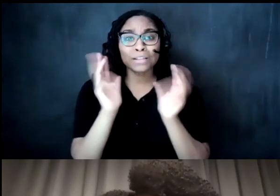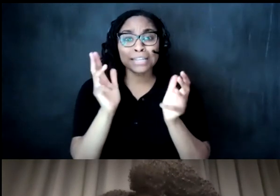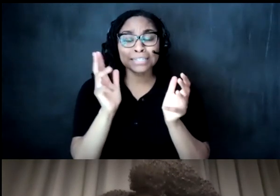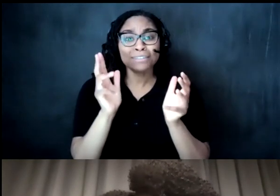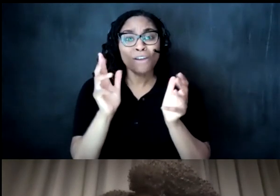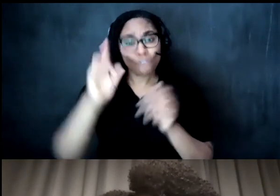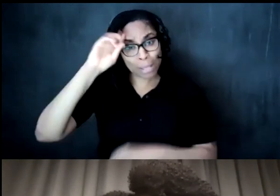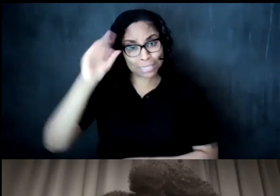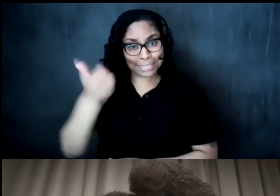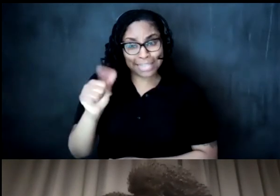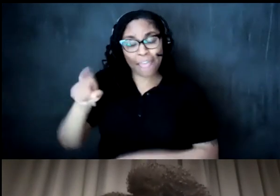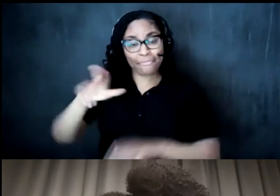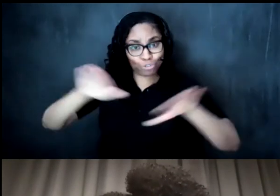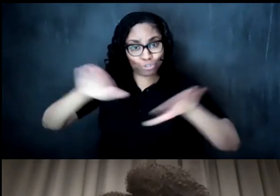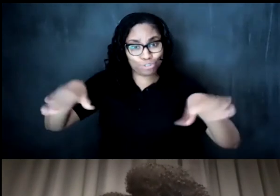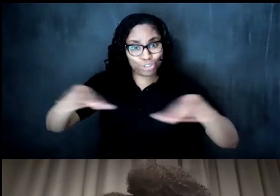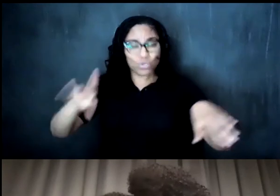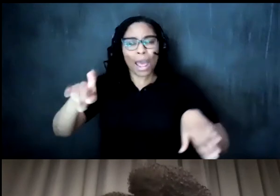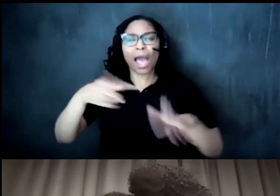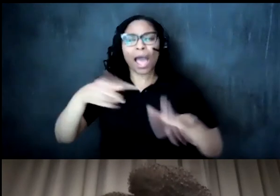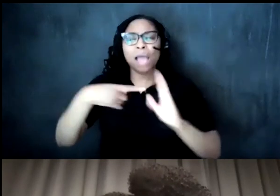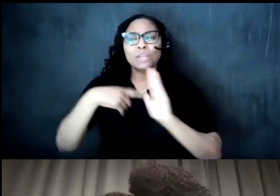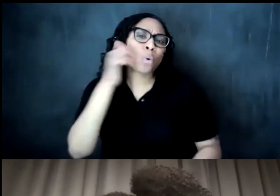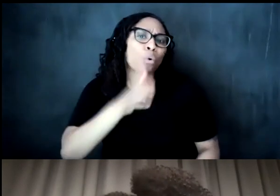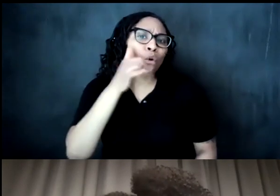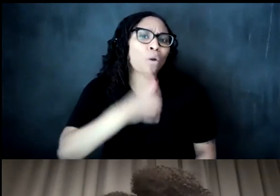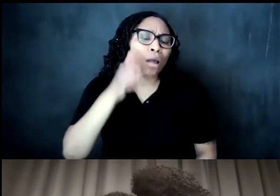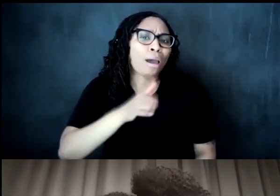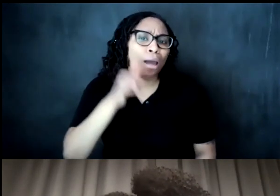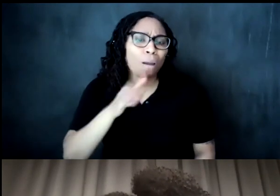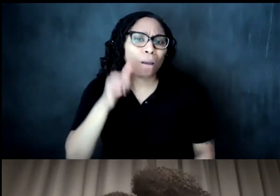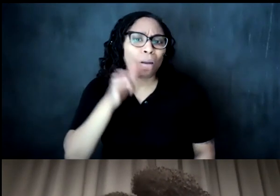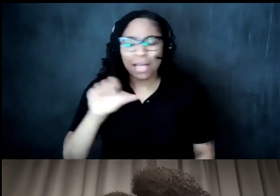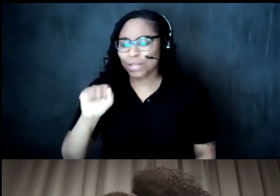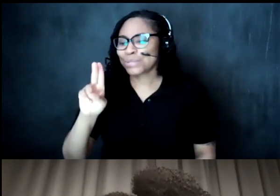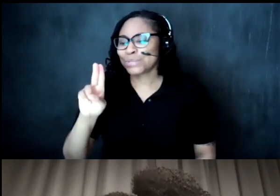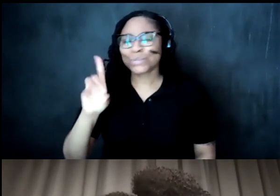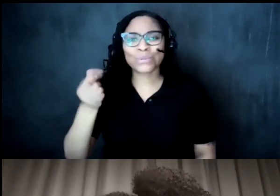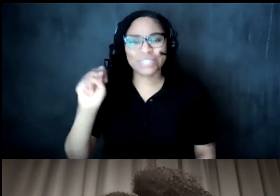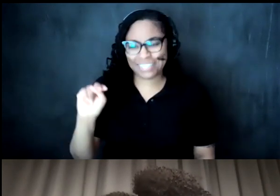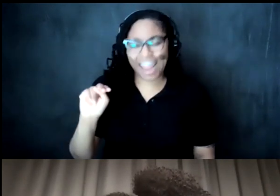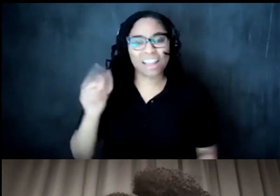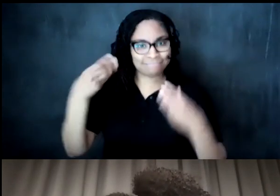um i showed a picture of a little girl sitting um in the sudan who sells tea also for ten dollar